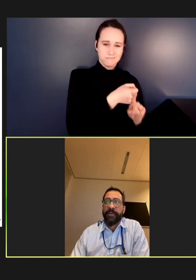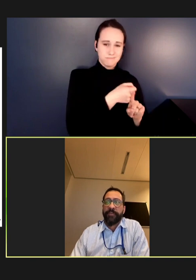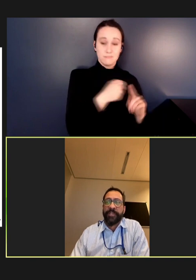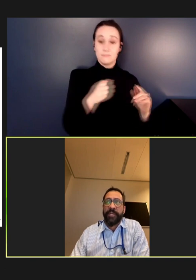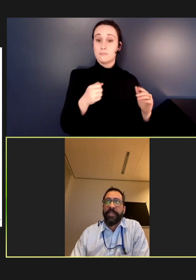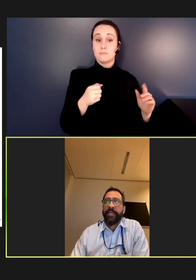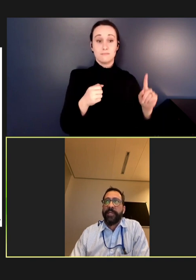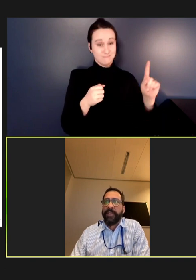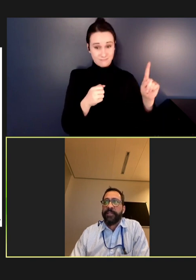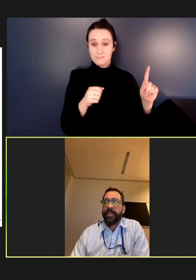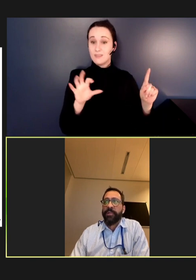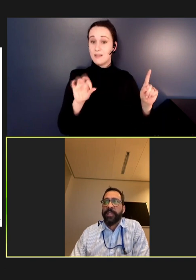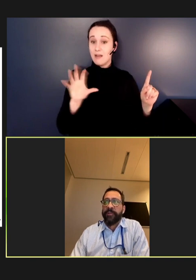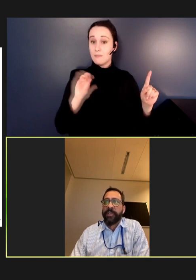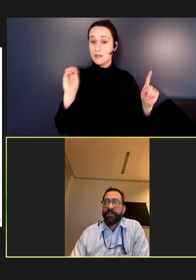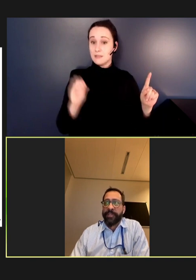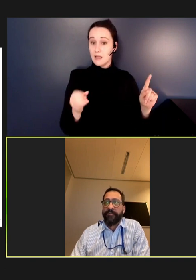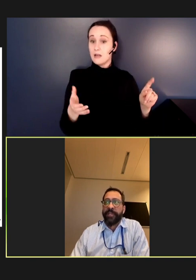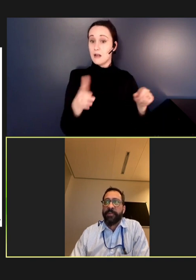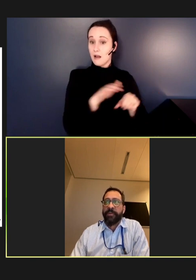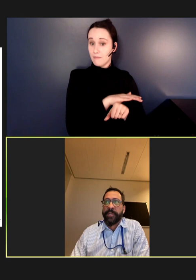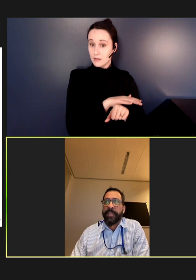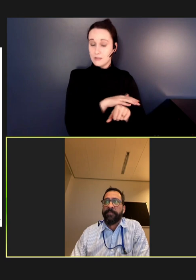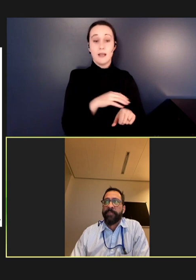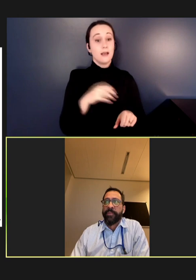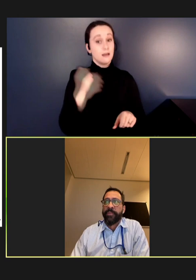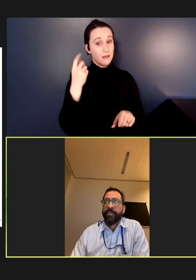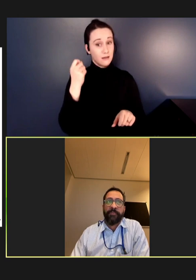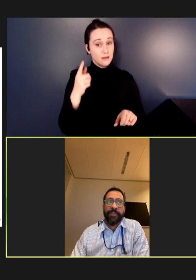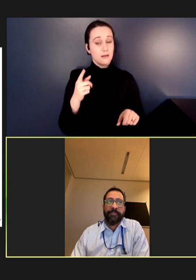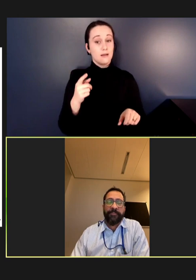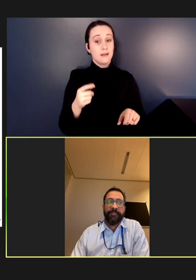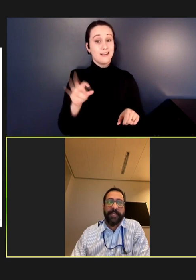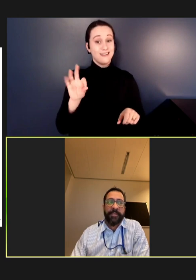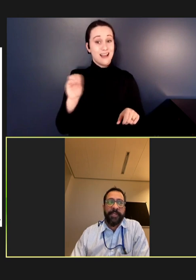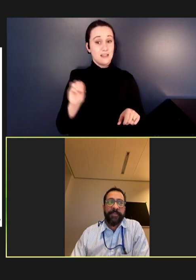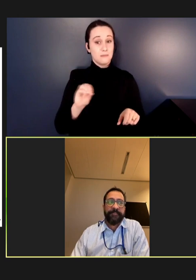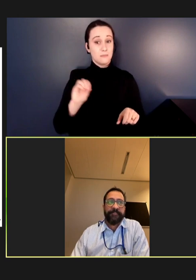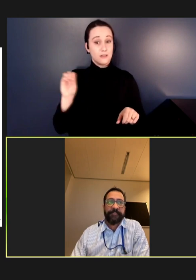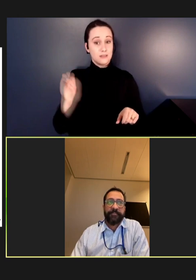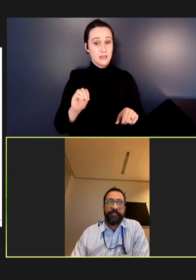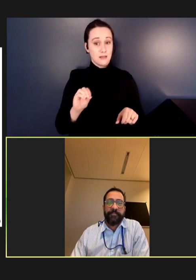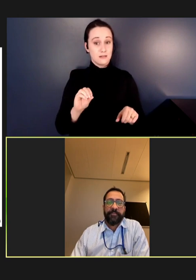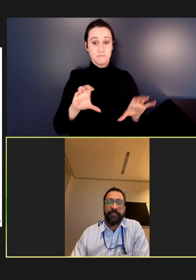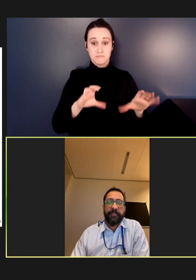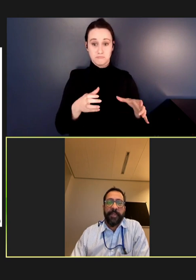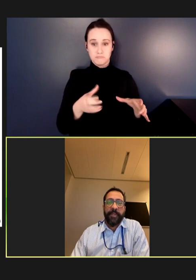percent coverage and a doubling of the countries that fell below 90 percent coverage. Next slide.